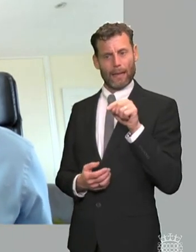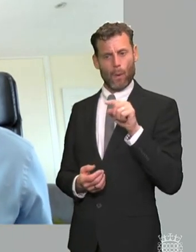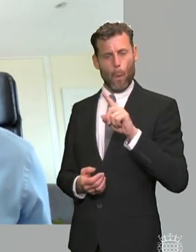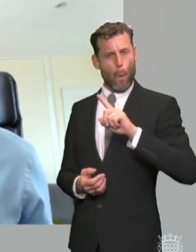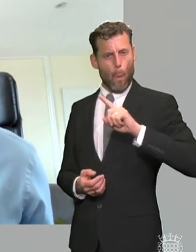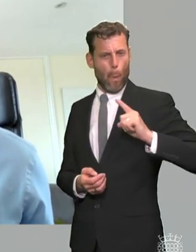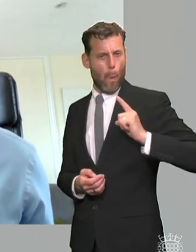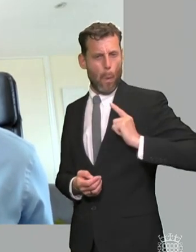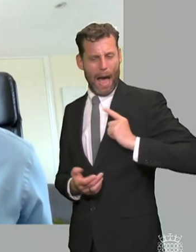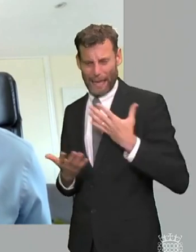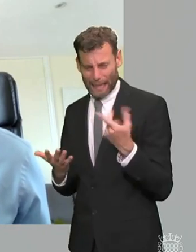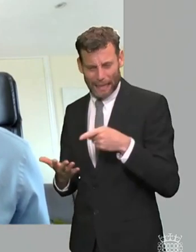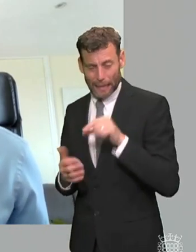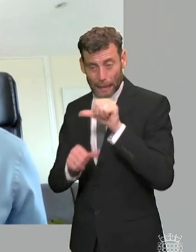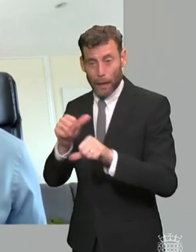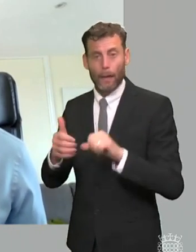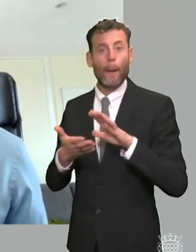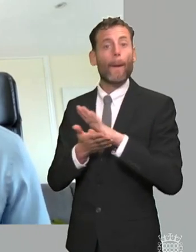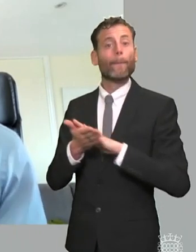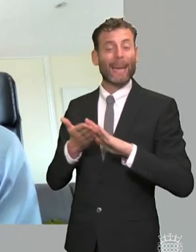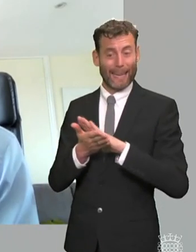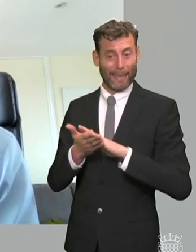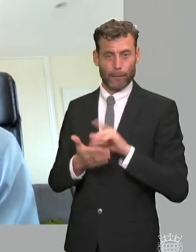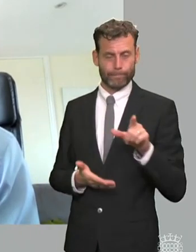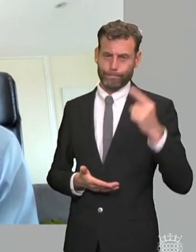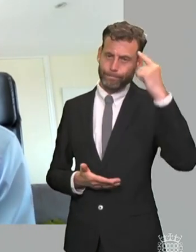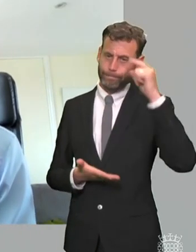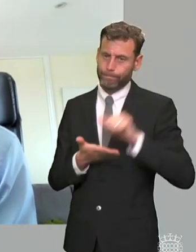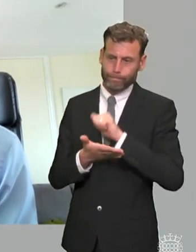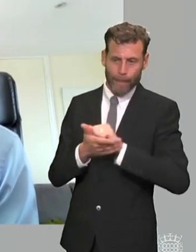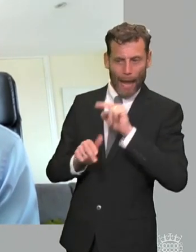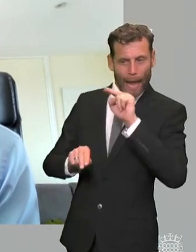needs are not being met consistently and secondly why has the redress system why is